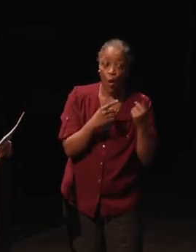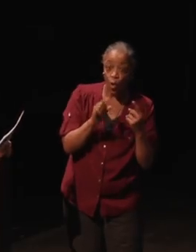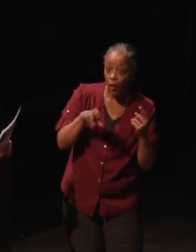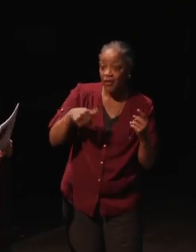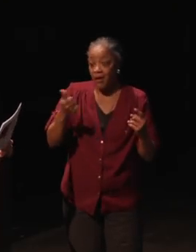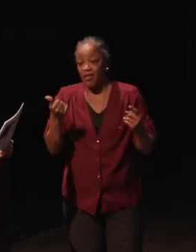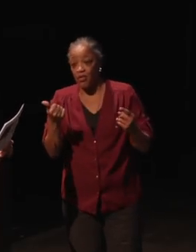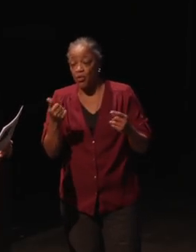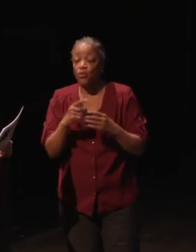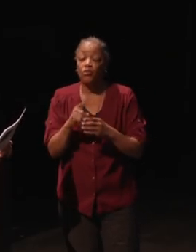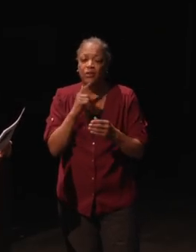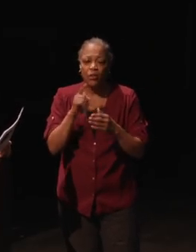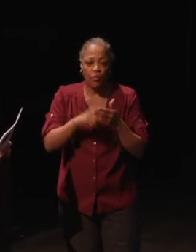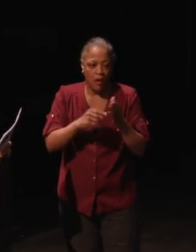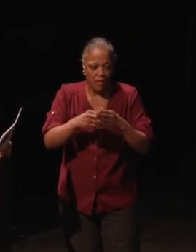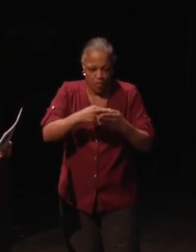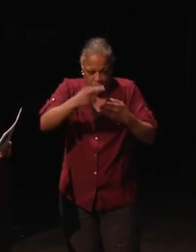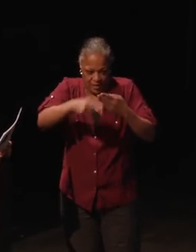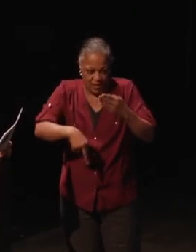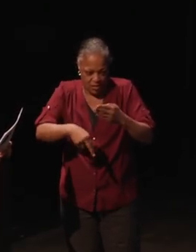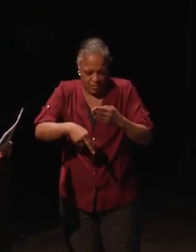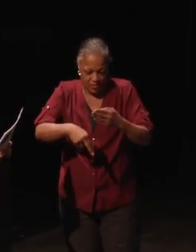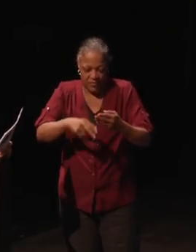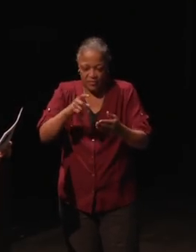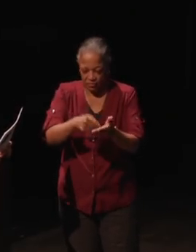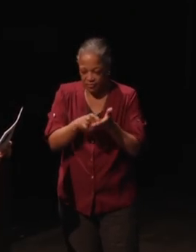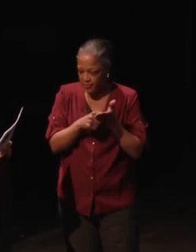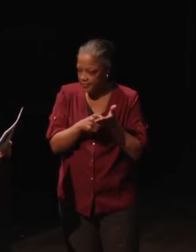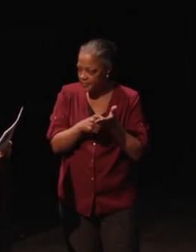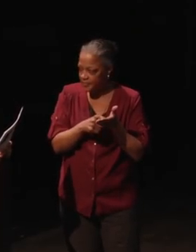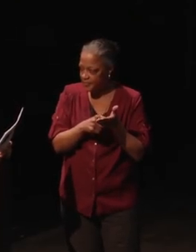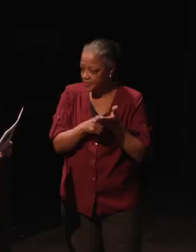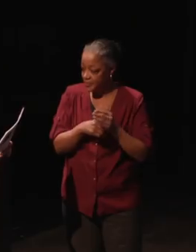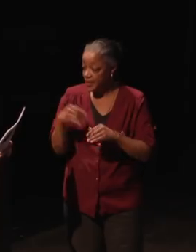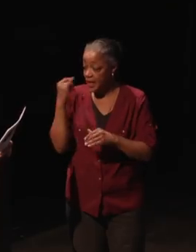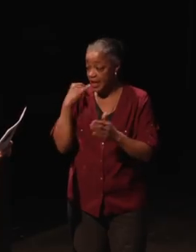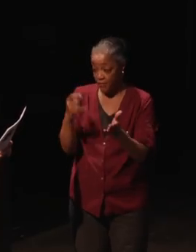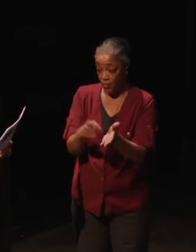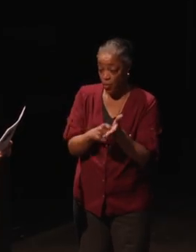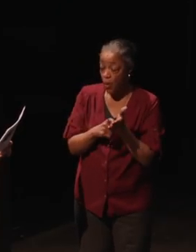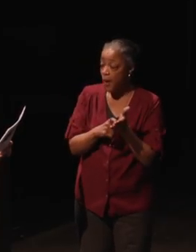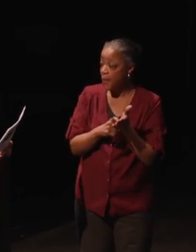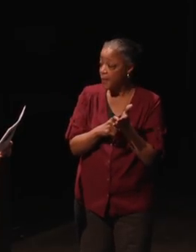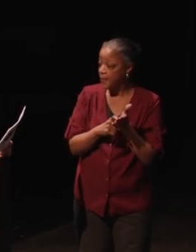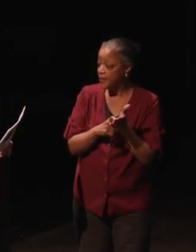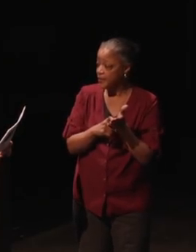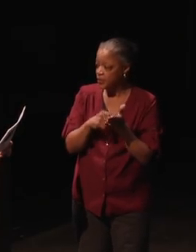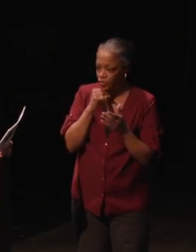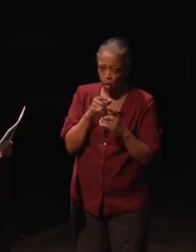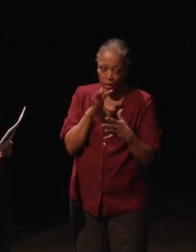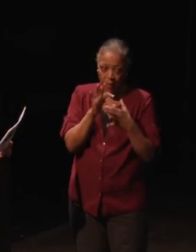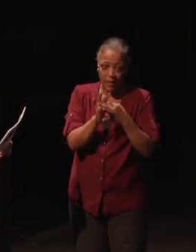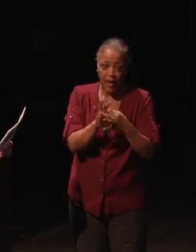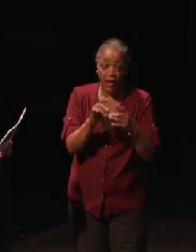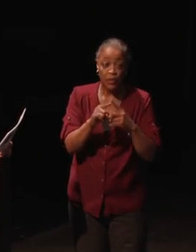It's really what the end result is. If the requirements don't apply to game,